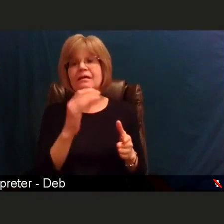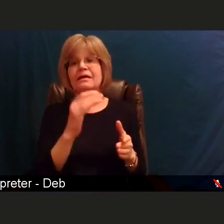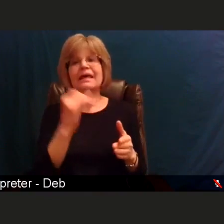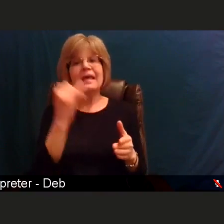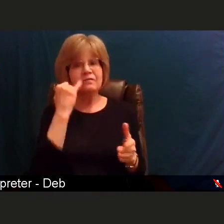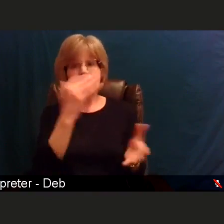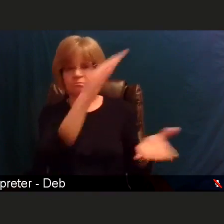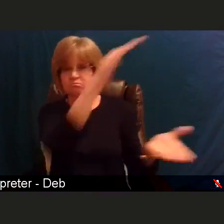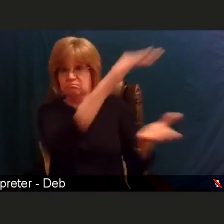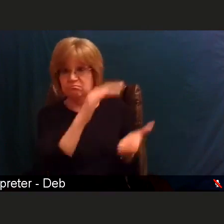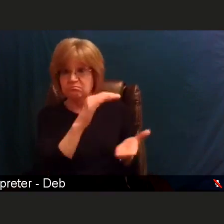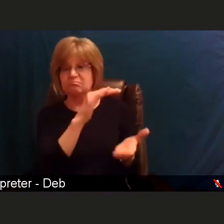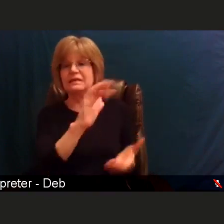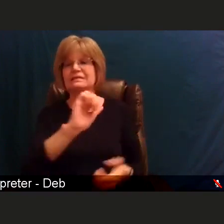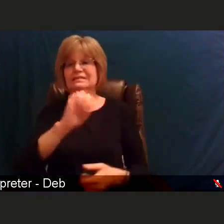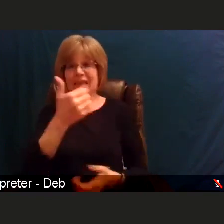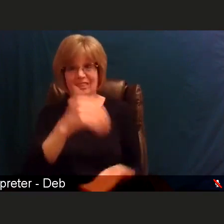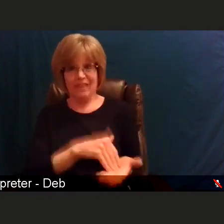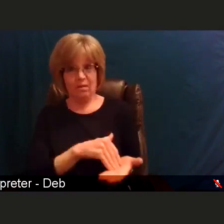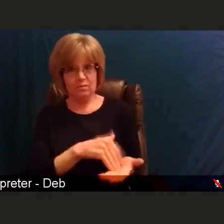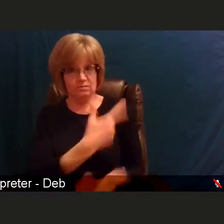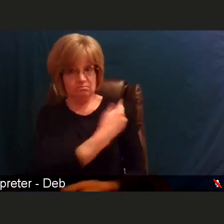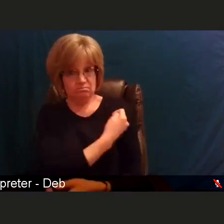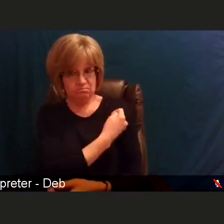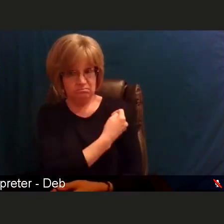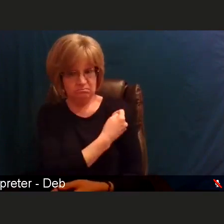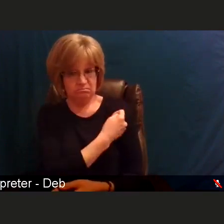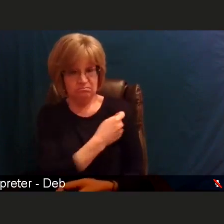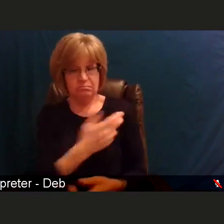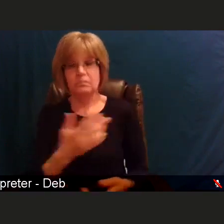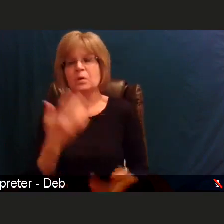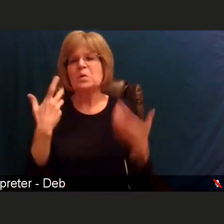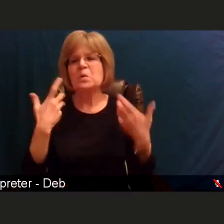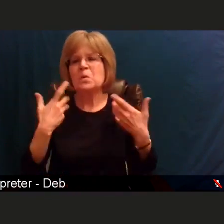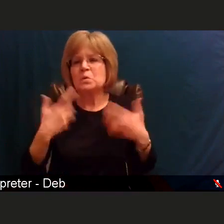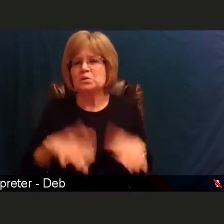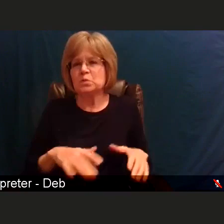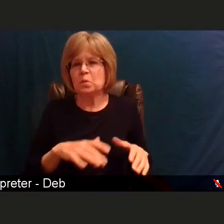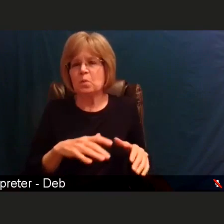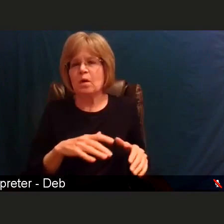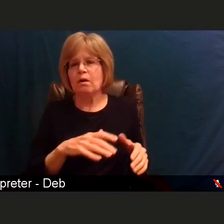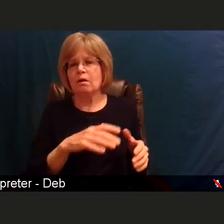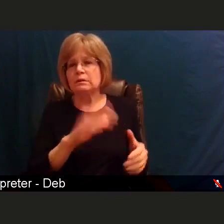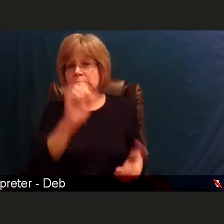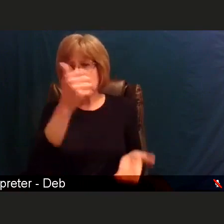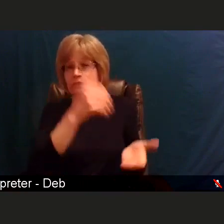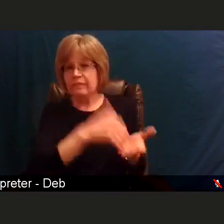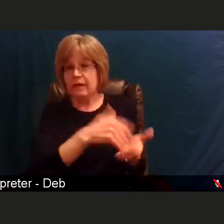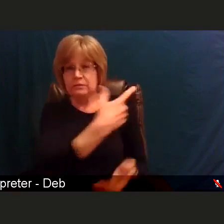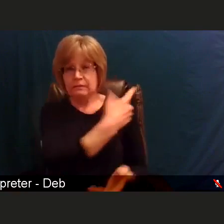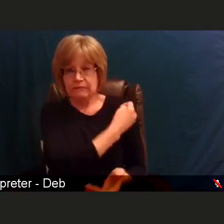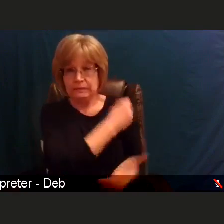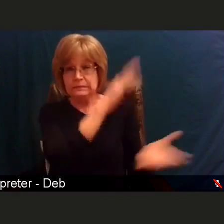What we do not want is to receive, for example, 10,000 vaccines, and have many of them sitting